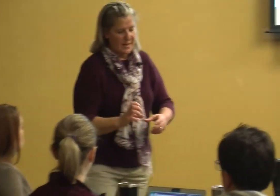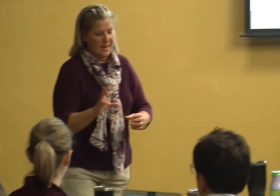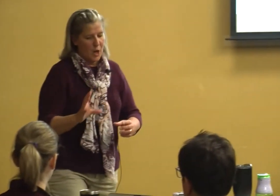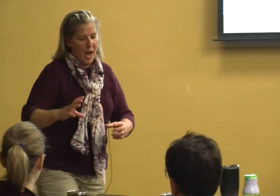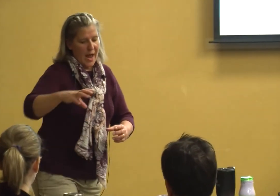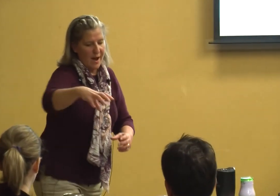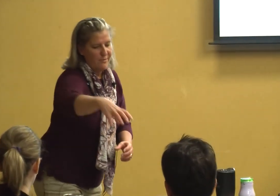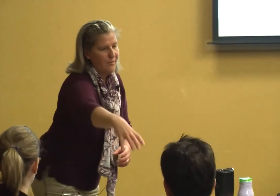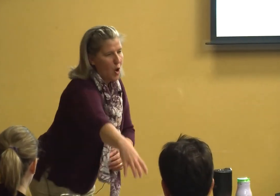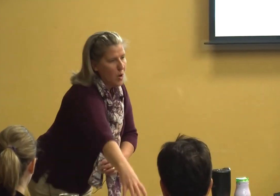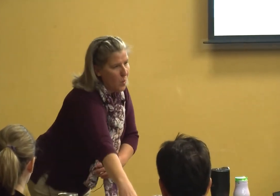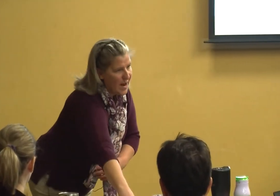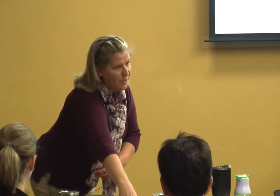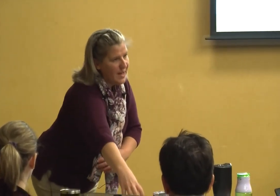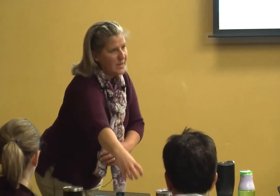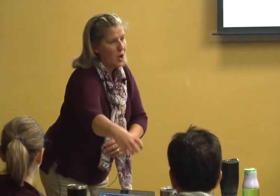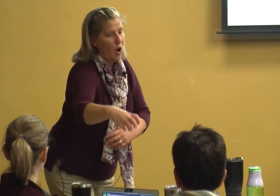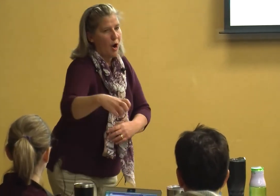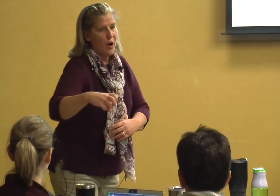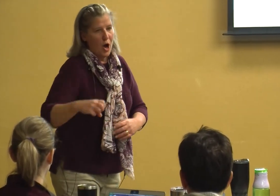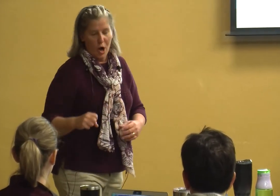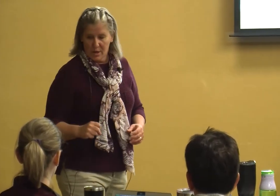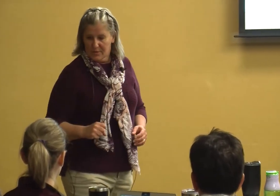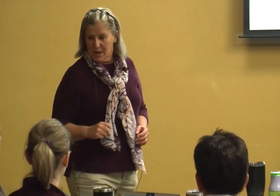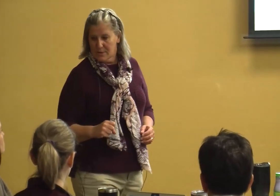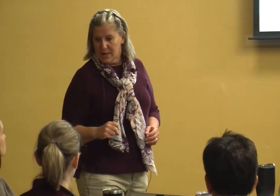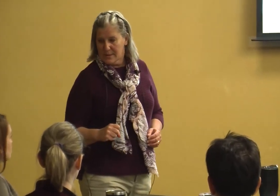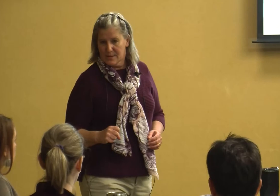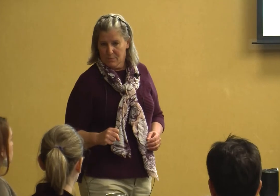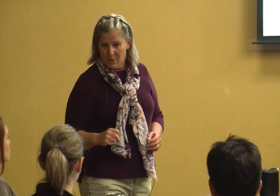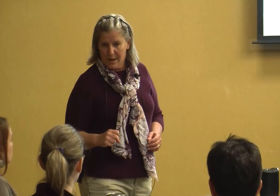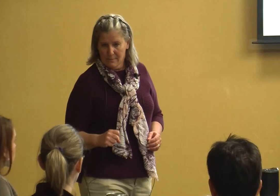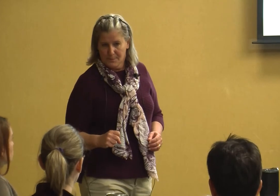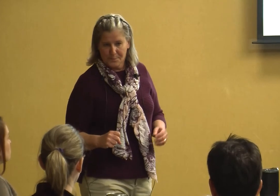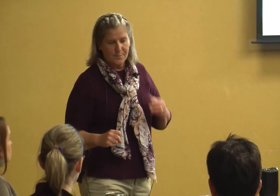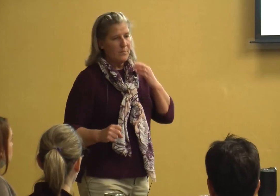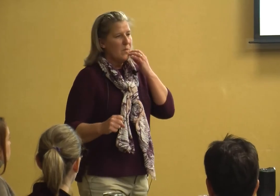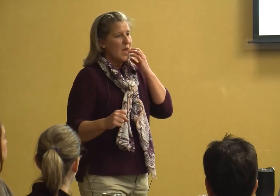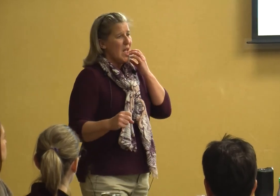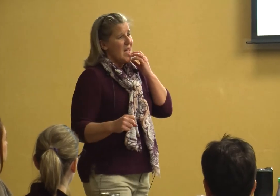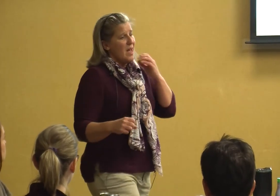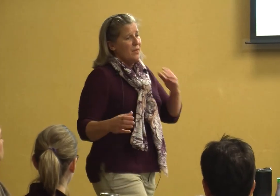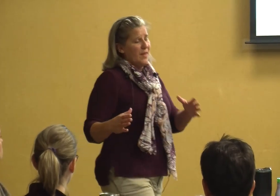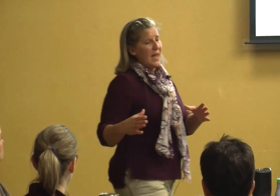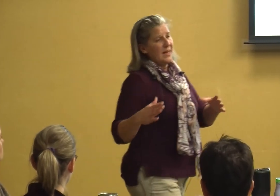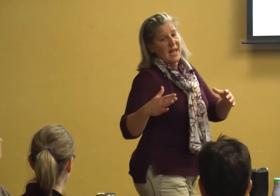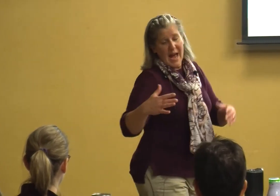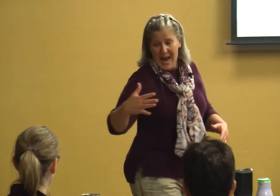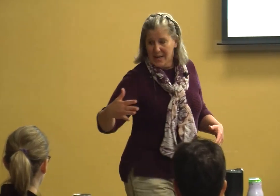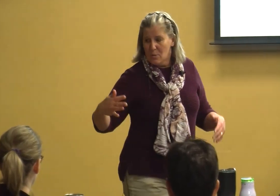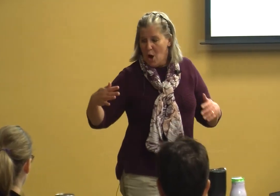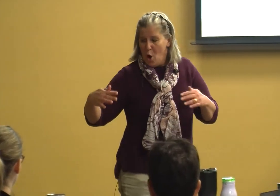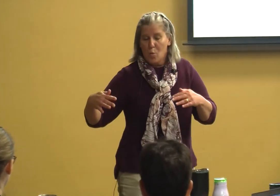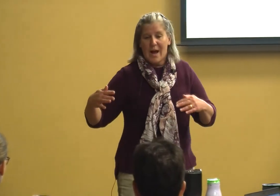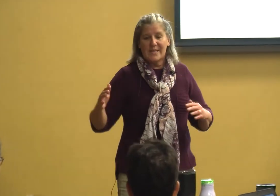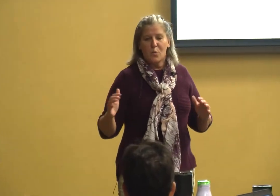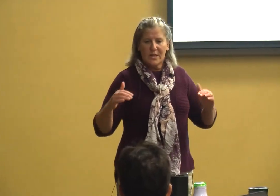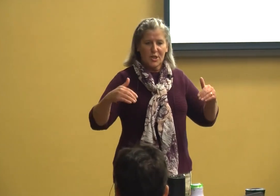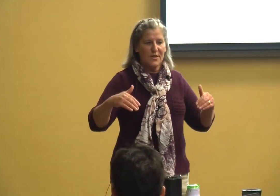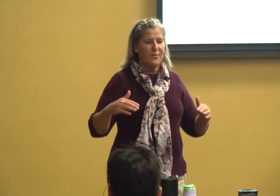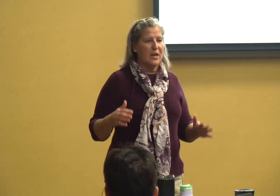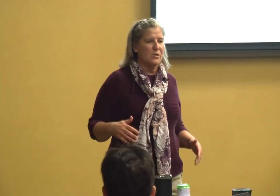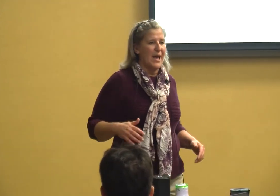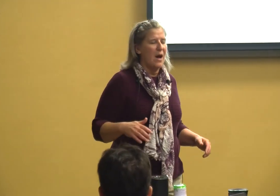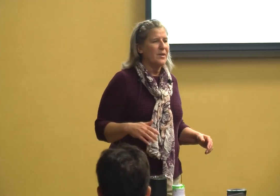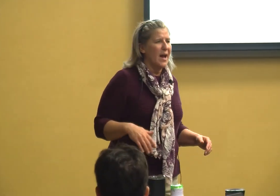how far away things are all of those things right then I don't always once she figures out and I've